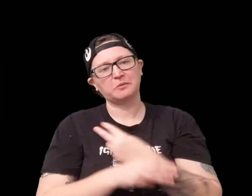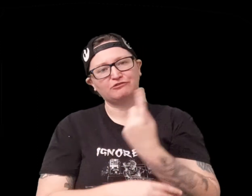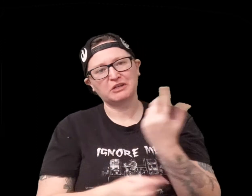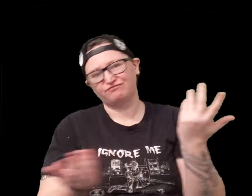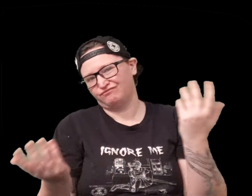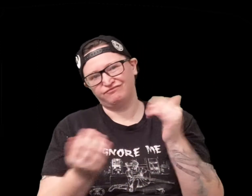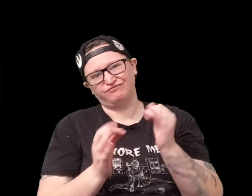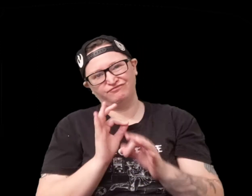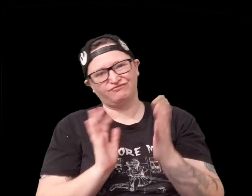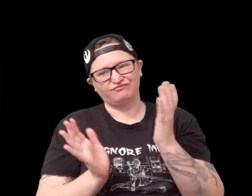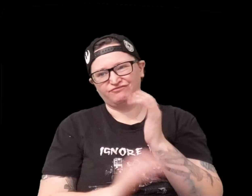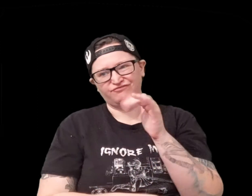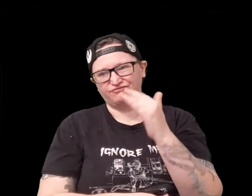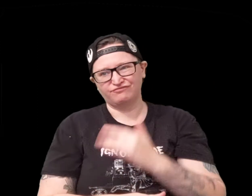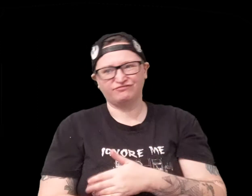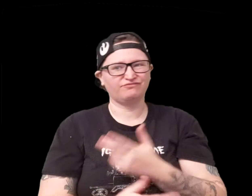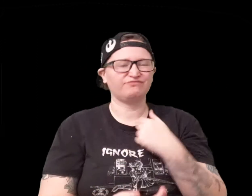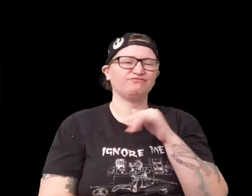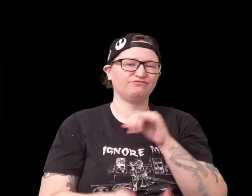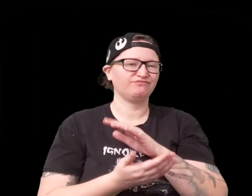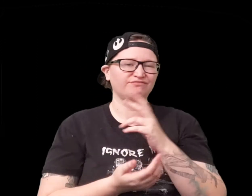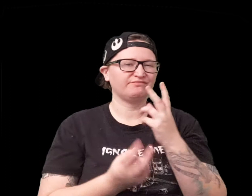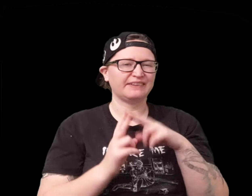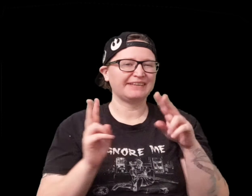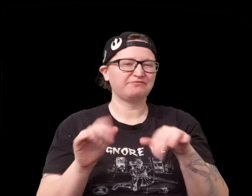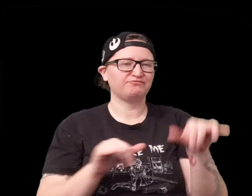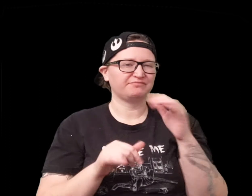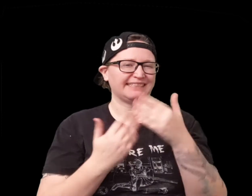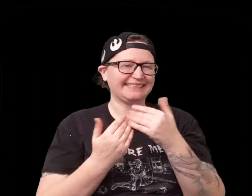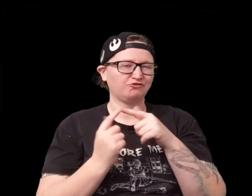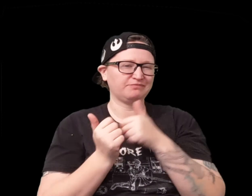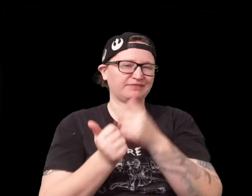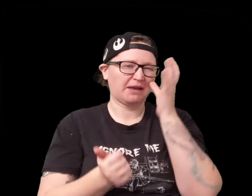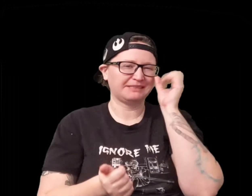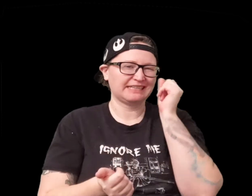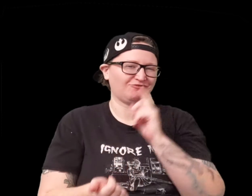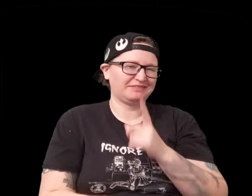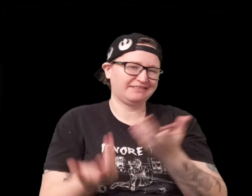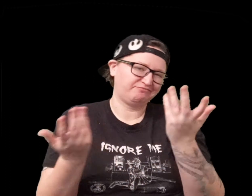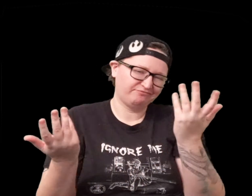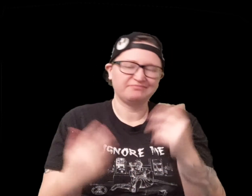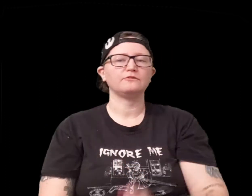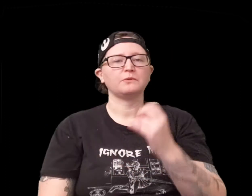a disadvantage you know then it's worse pretty simple very you know standard kind of common sense